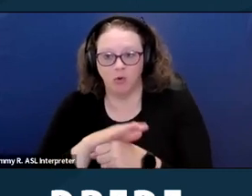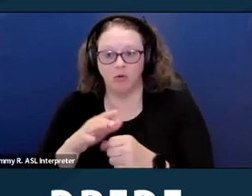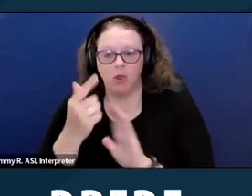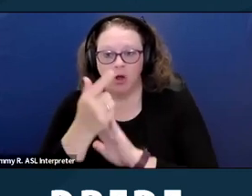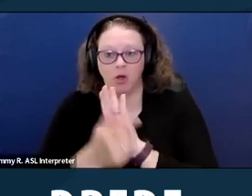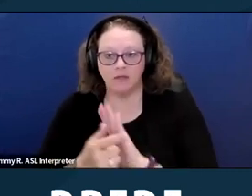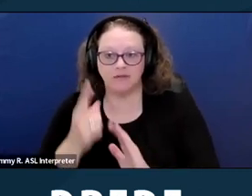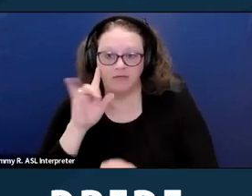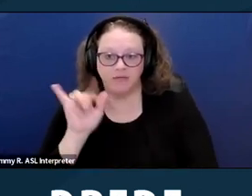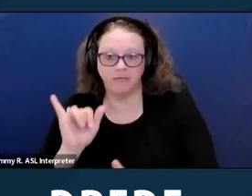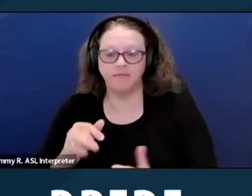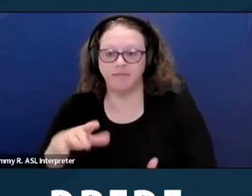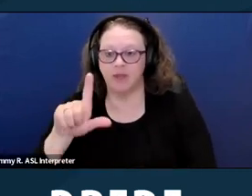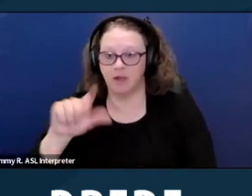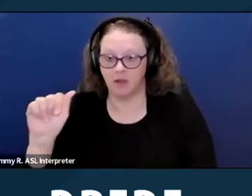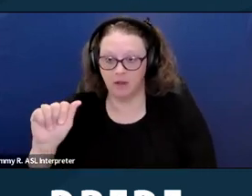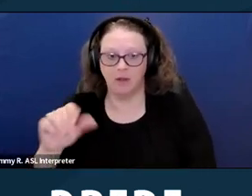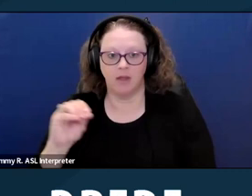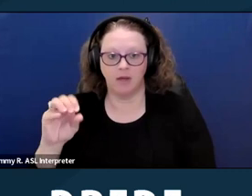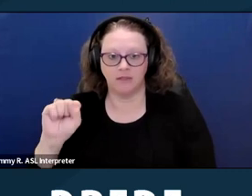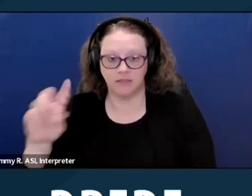They also provide for injunctive relief